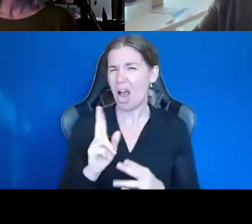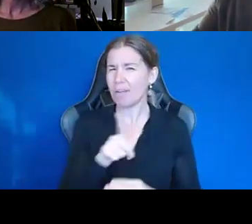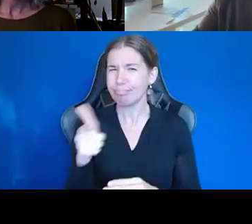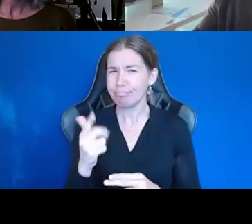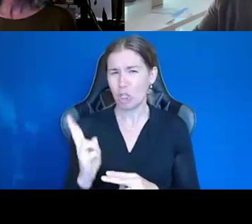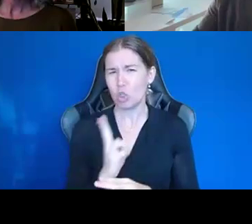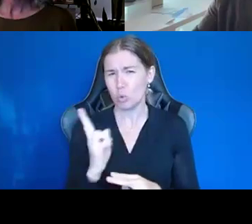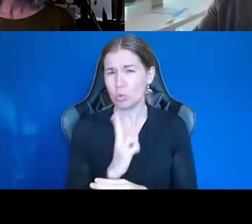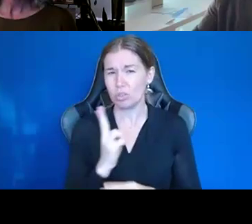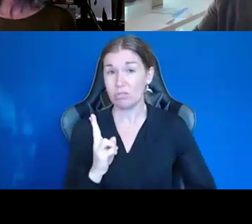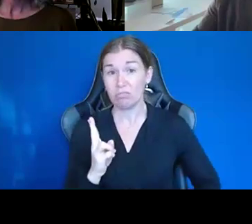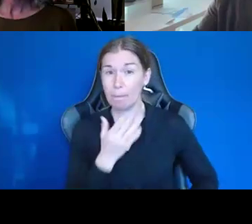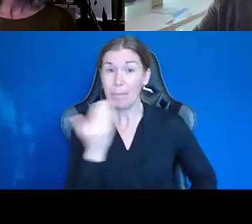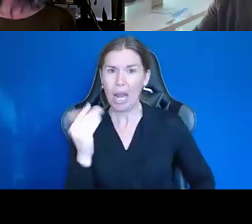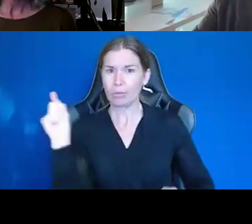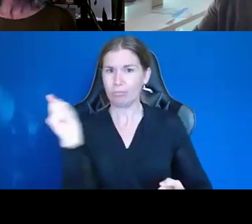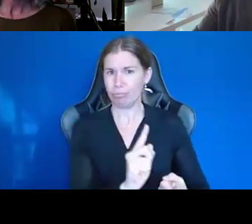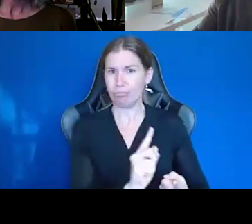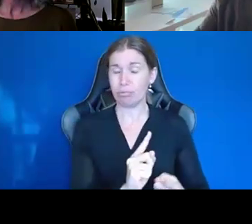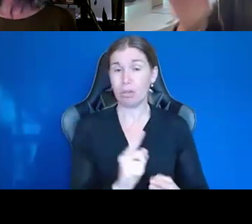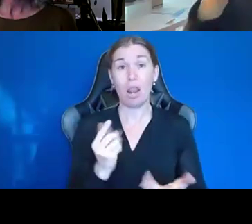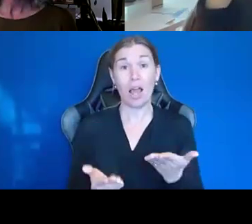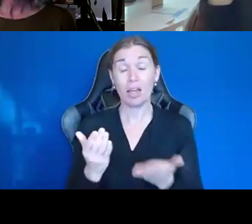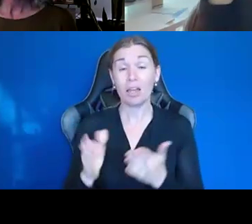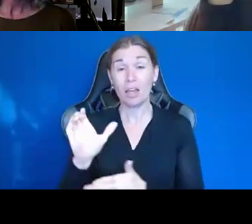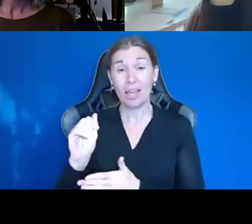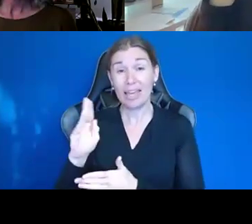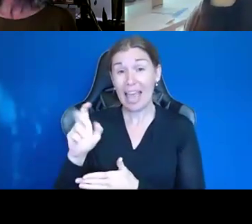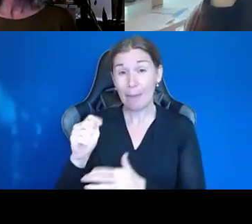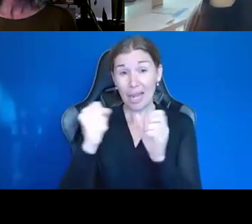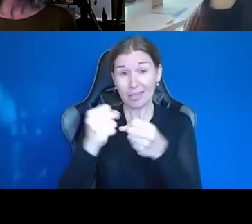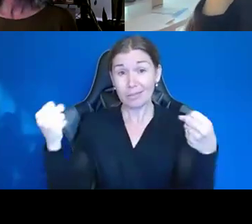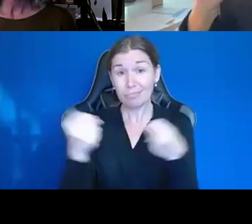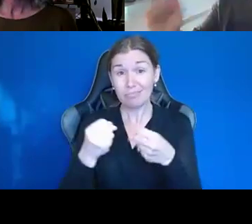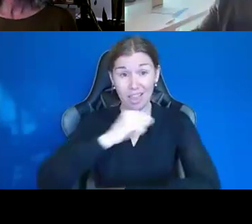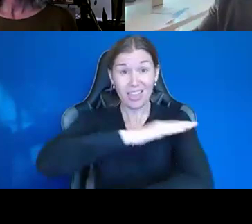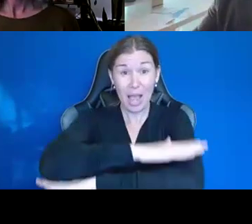I mean, we just got a bunch of cabinets and counter space to do some of our shipping center.